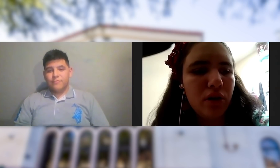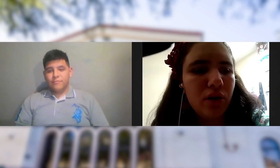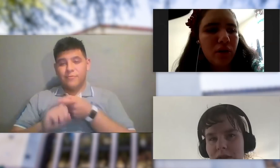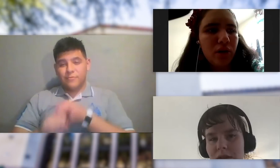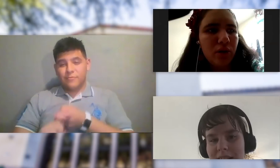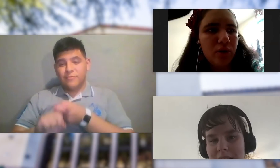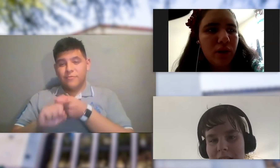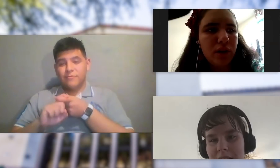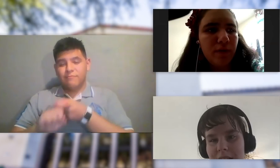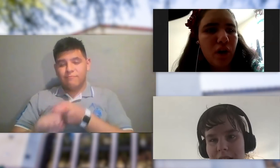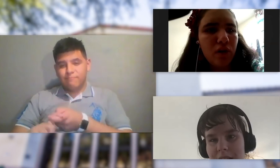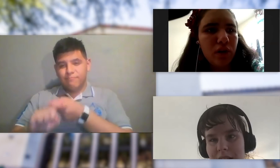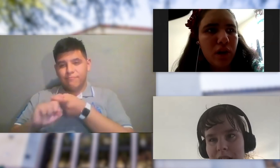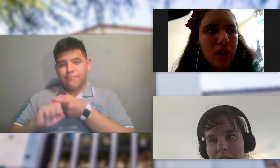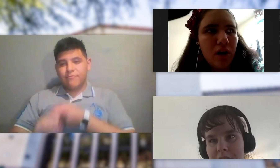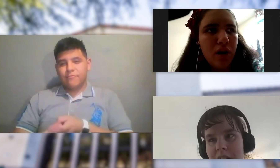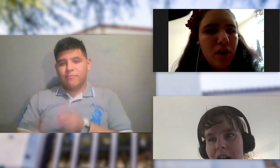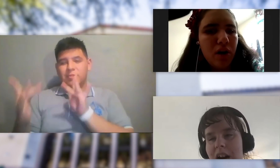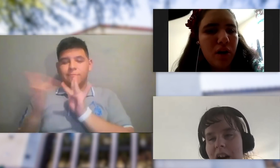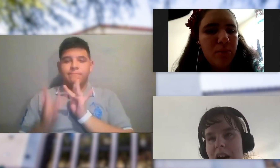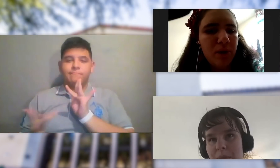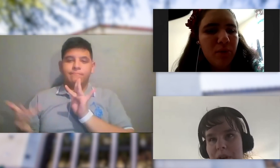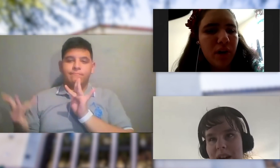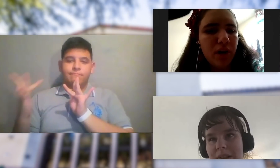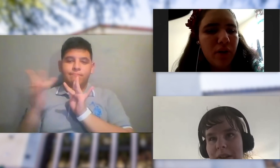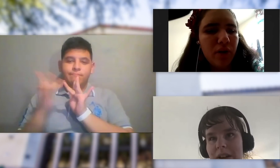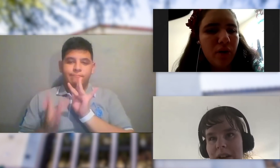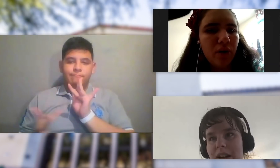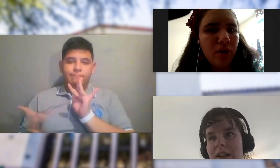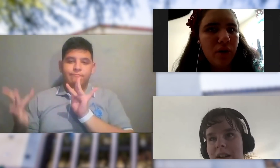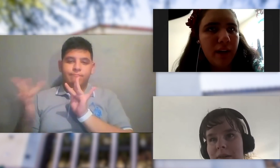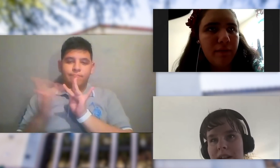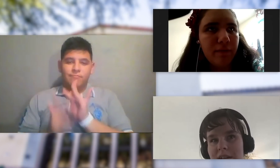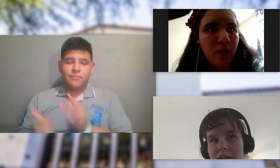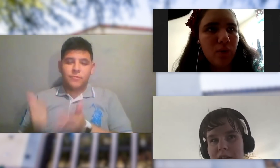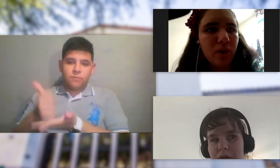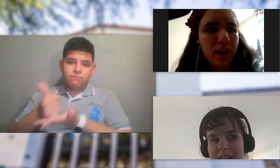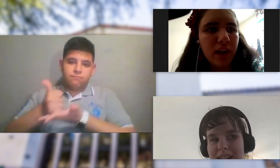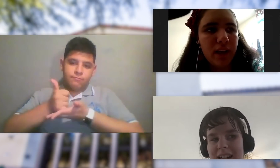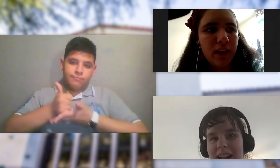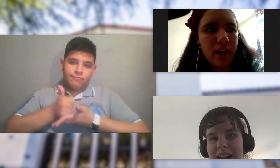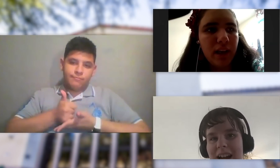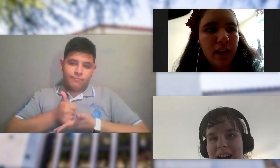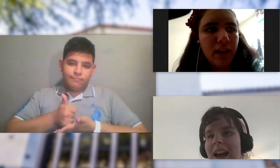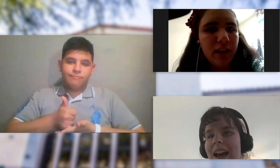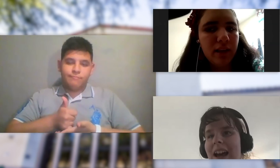YOU JUST CALL ON ME BROTHER, WHEN YOU NEED A HAND